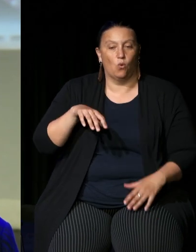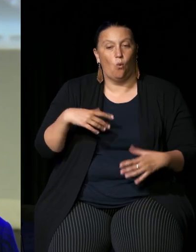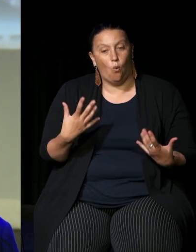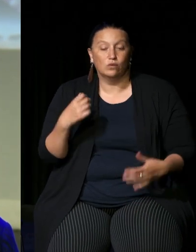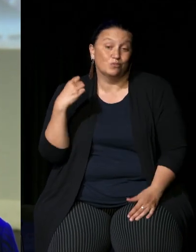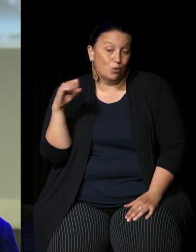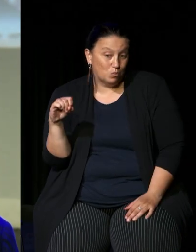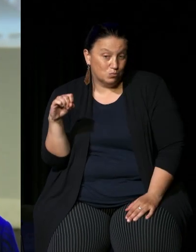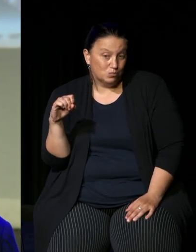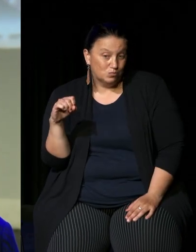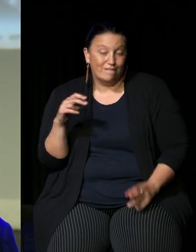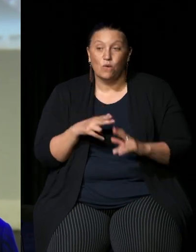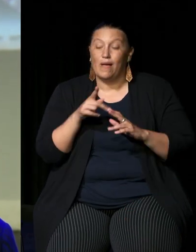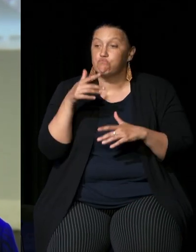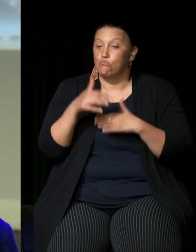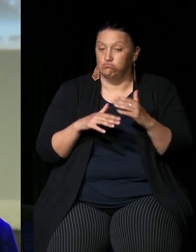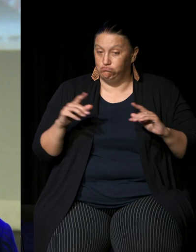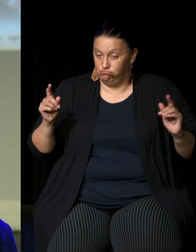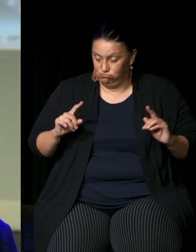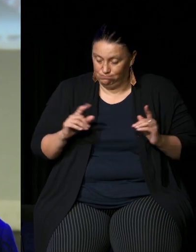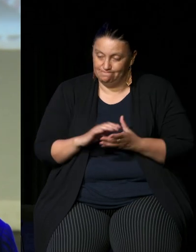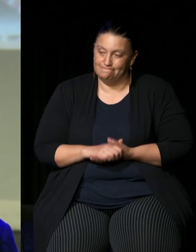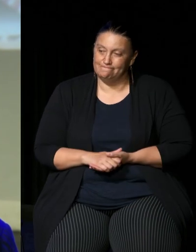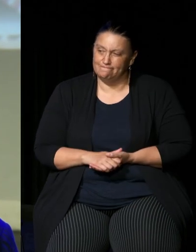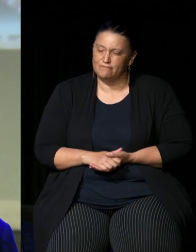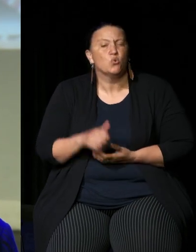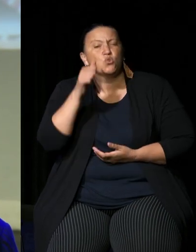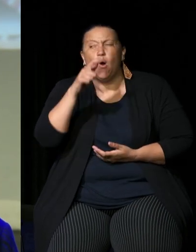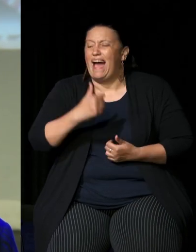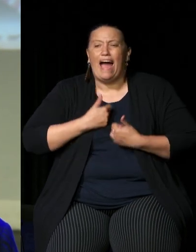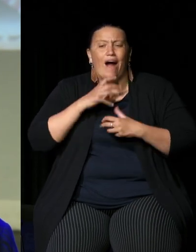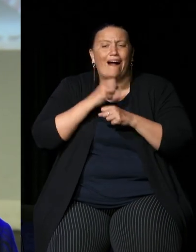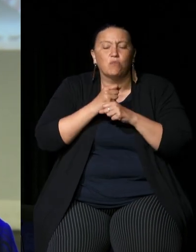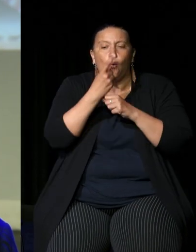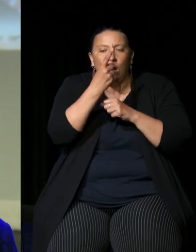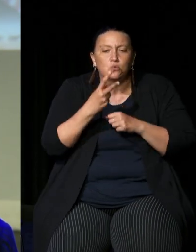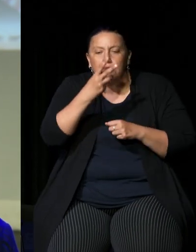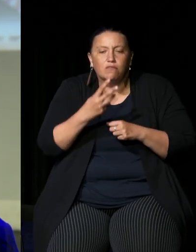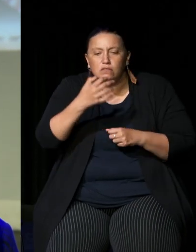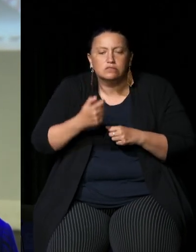terms of that process uh the unlike the numbers I don't know if we'll have to wait 16 days for